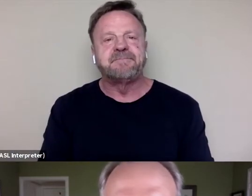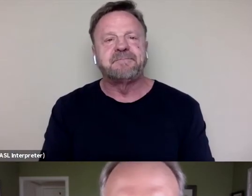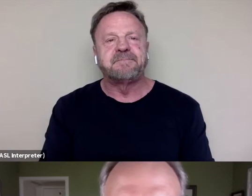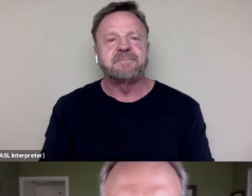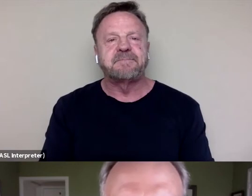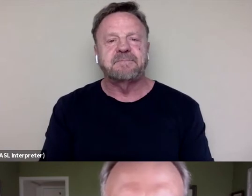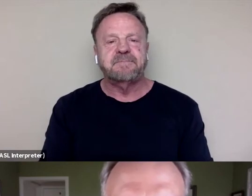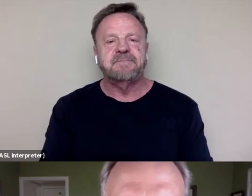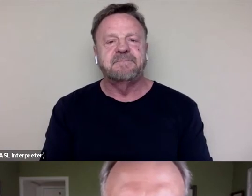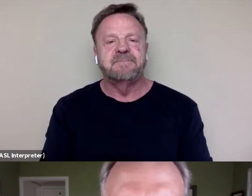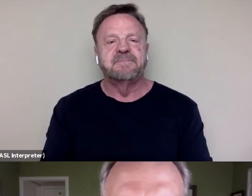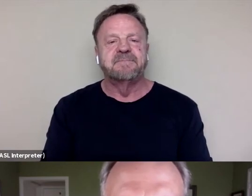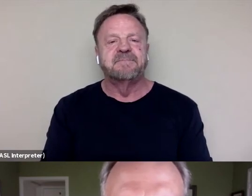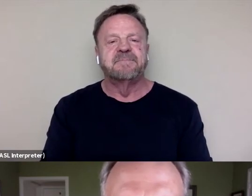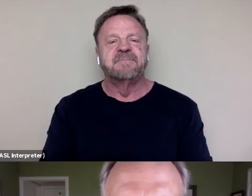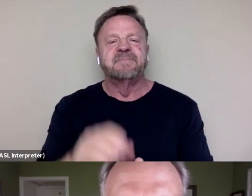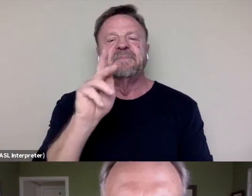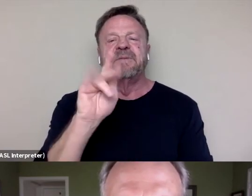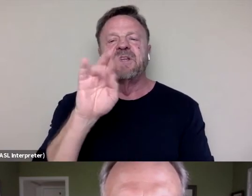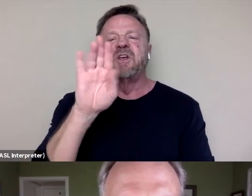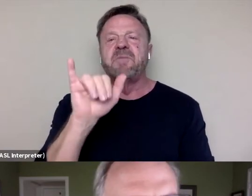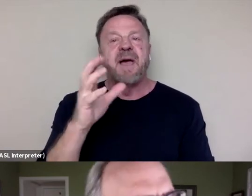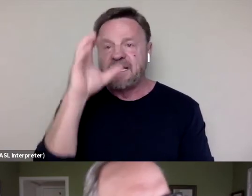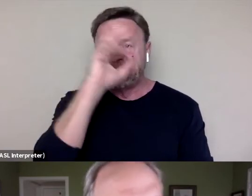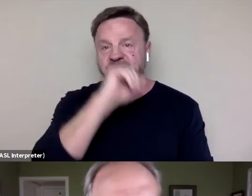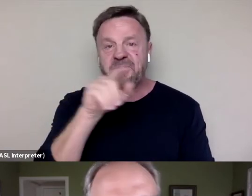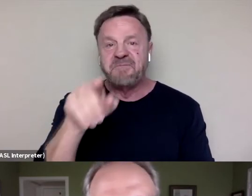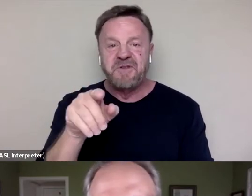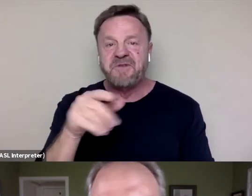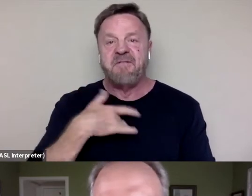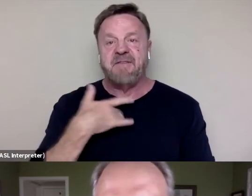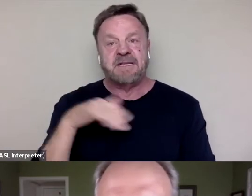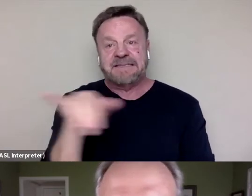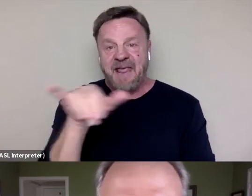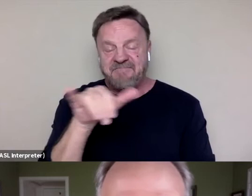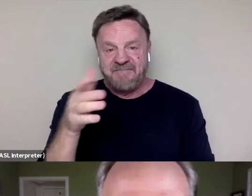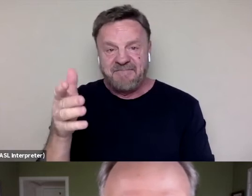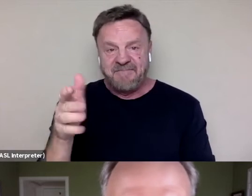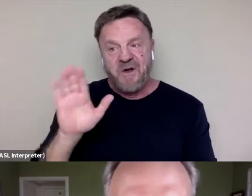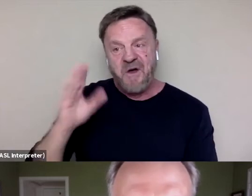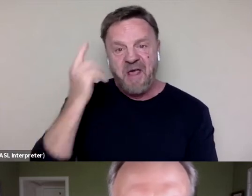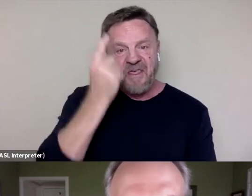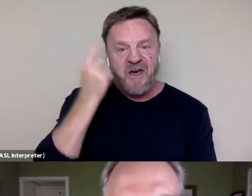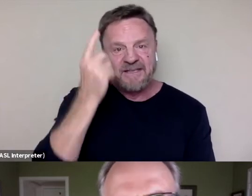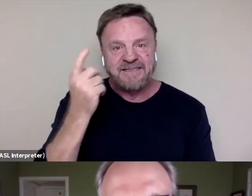Kirby, I assume you echo that sort of thoughts? (mumbles)